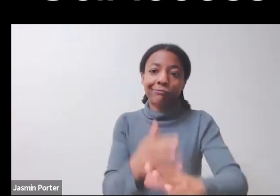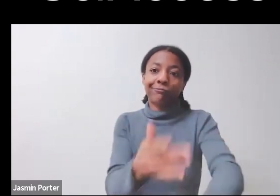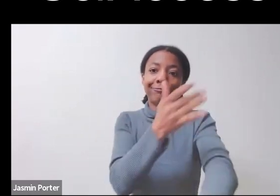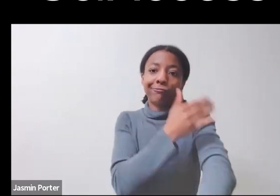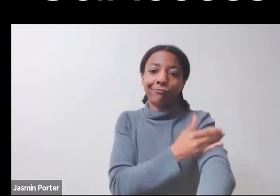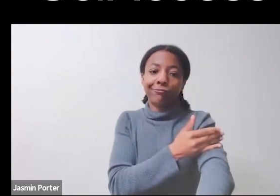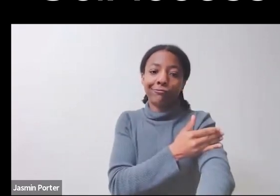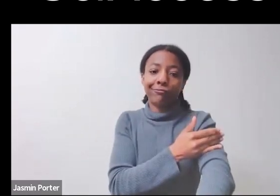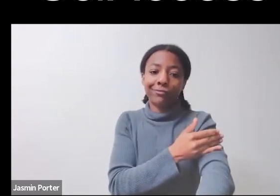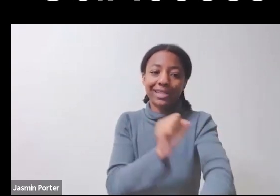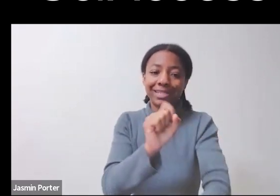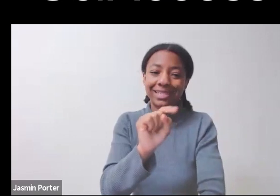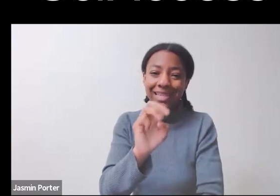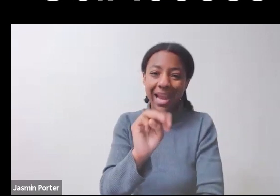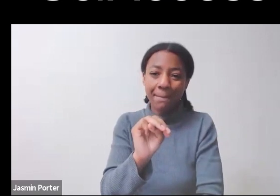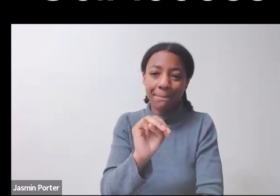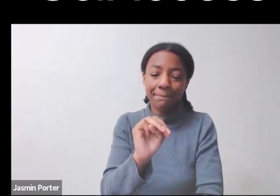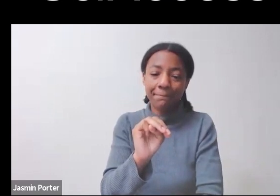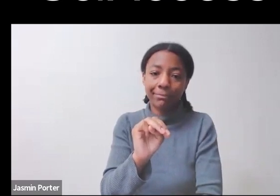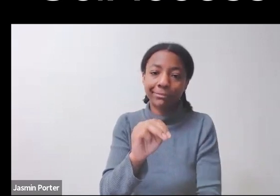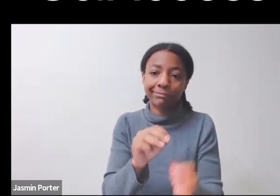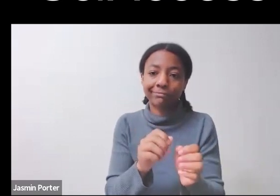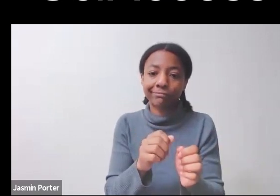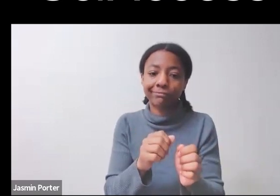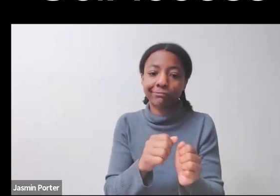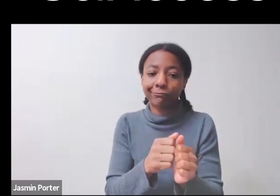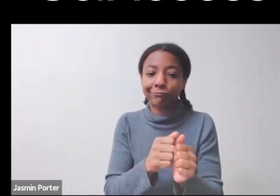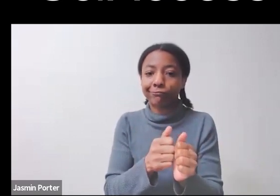There have been pushes over the years